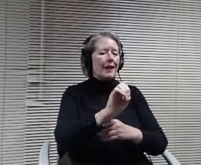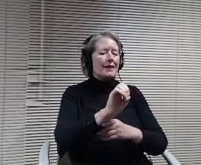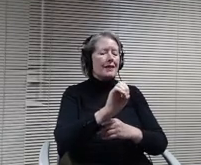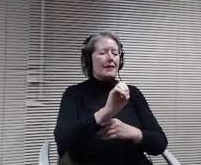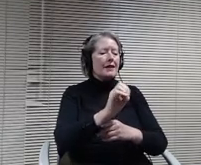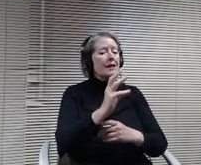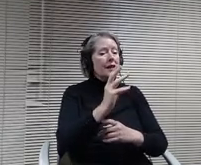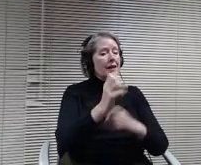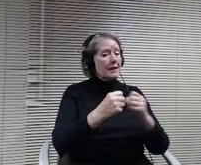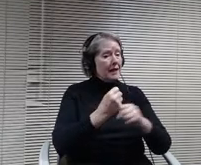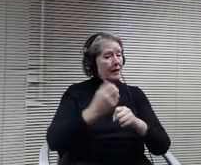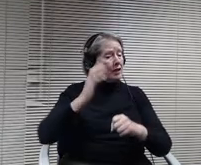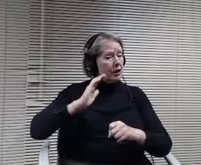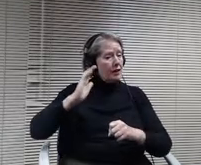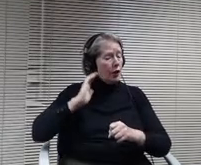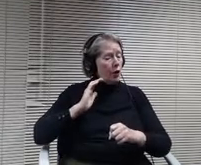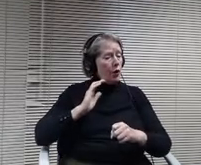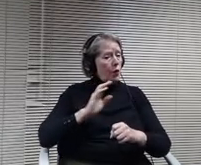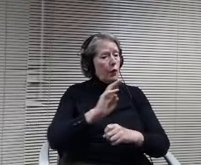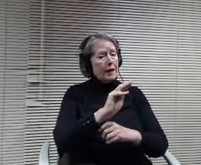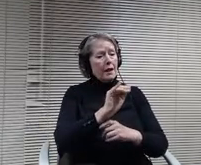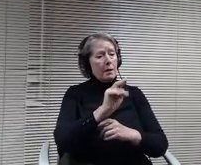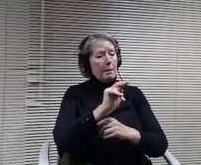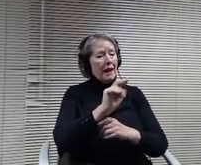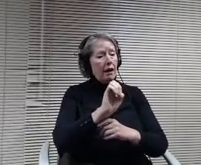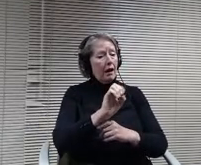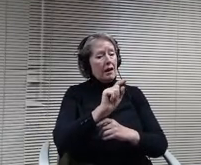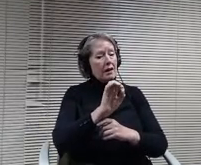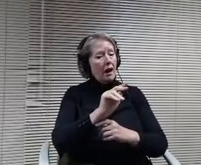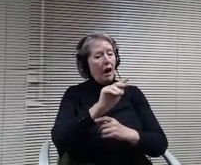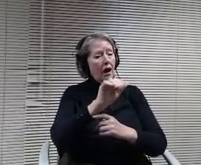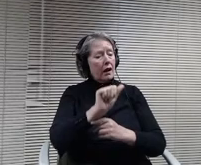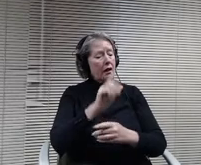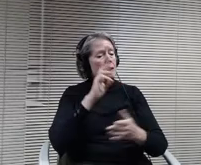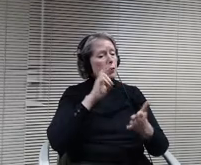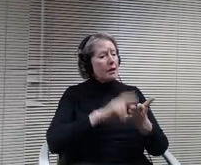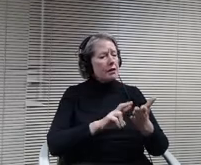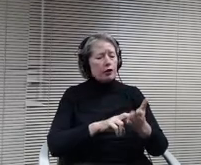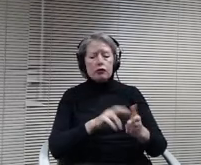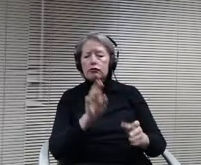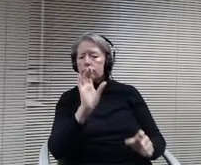identifying and visiting schools and seeing what's out there to figure out that we just can't put this program in a